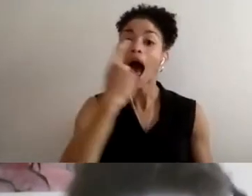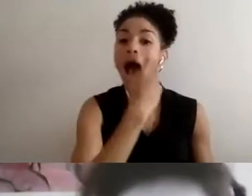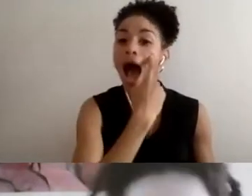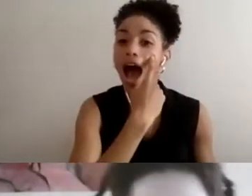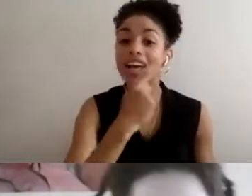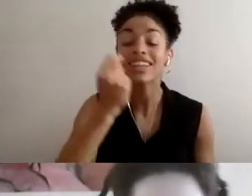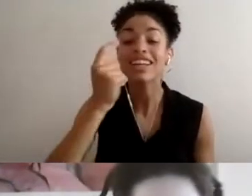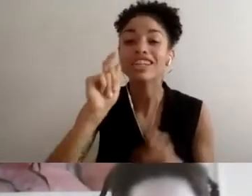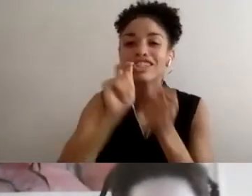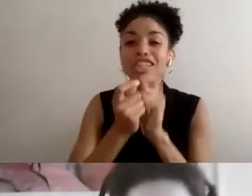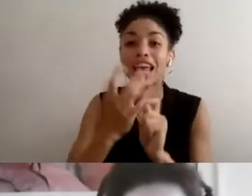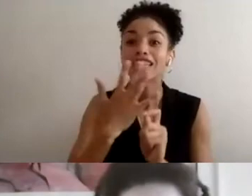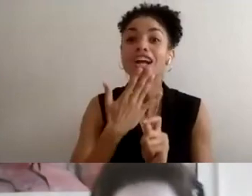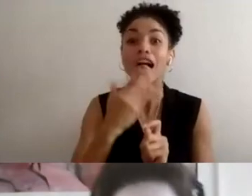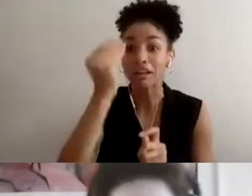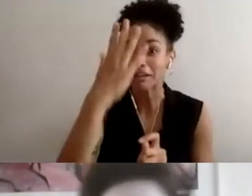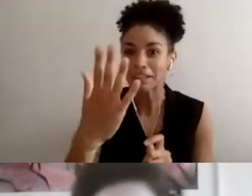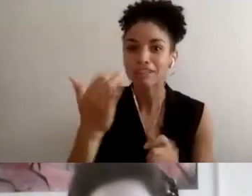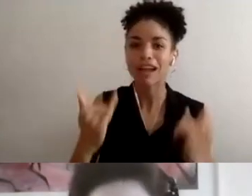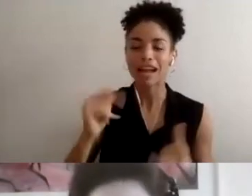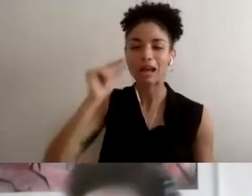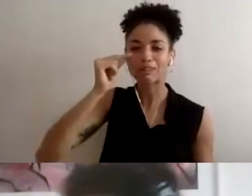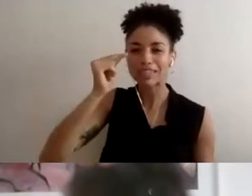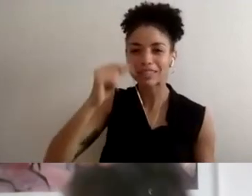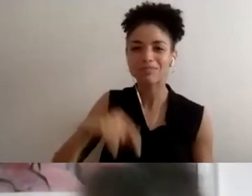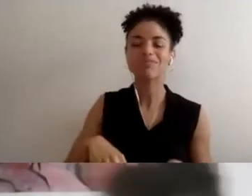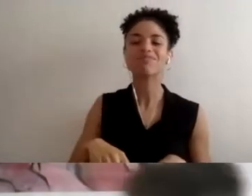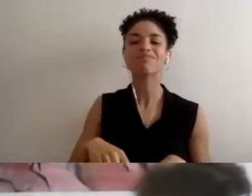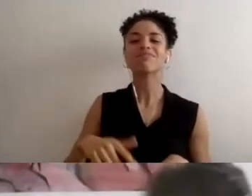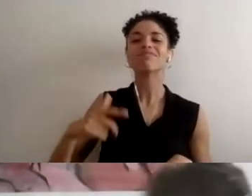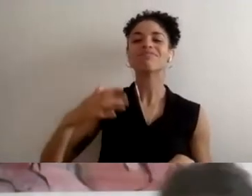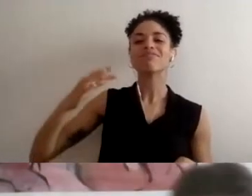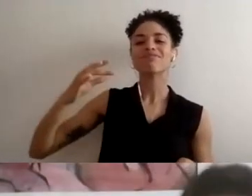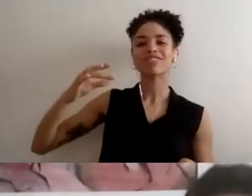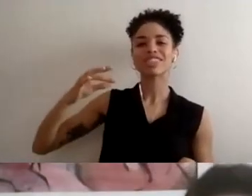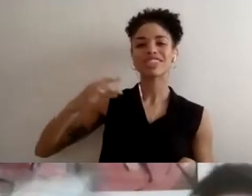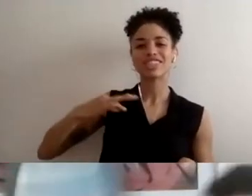they're green. And I'm wearing a charcoal T-shirt and I have one of my paintings in the background.